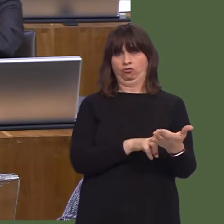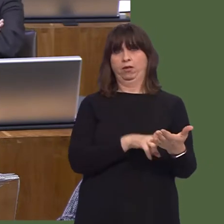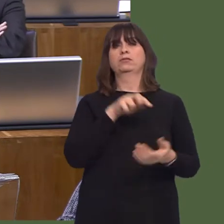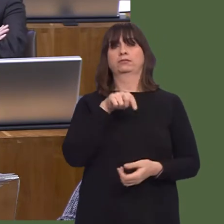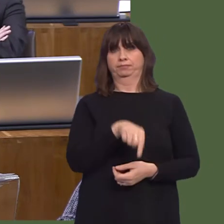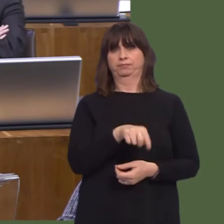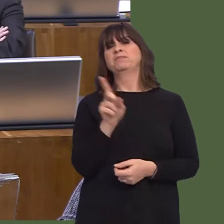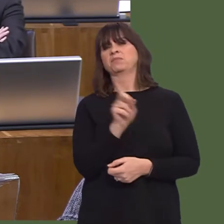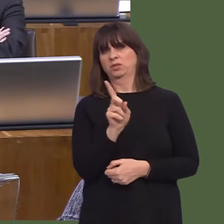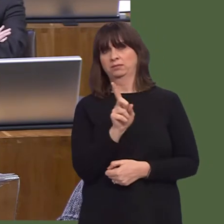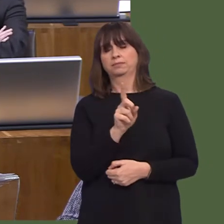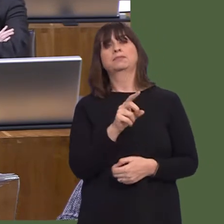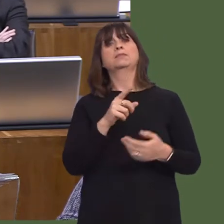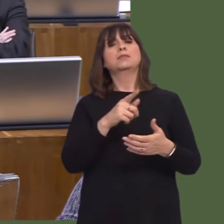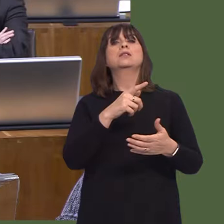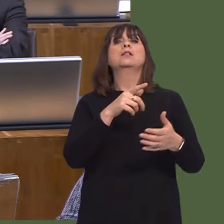by the Minister over the ensuing weeks.